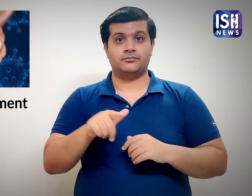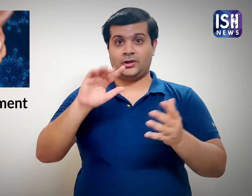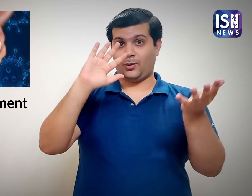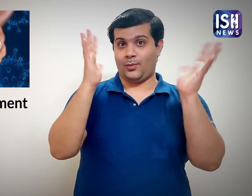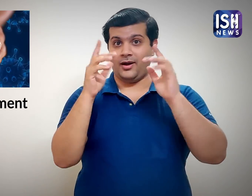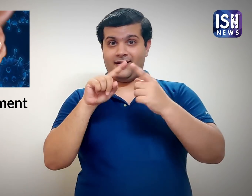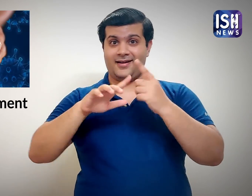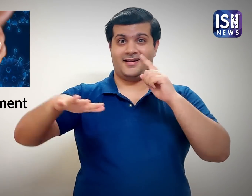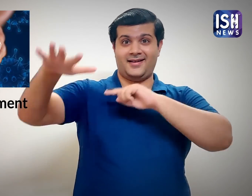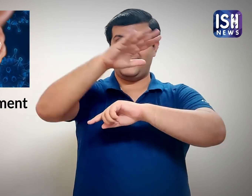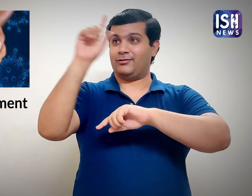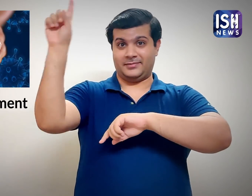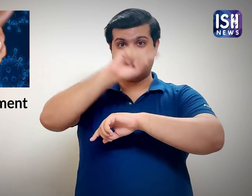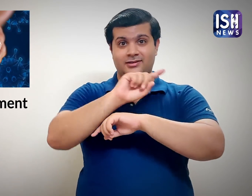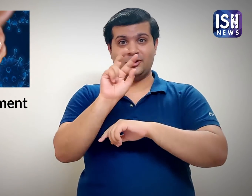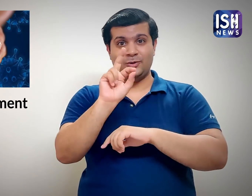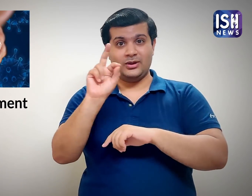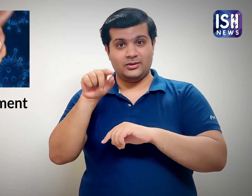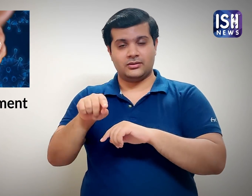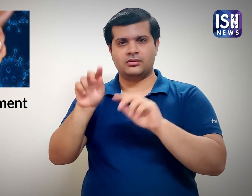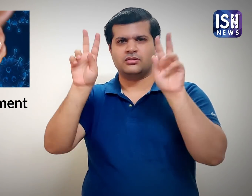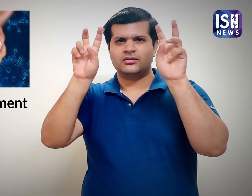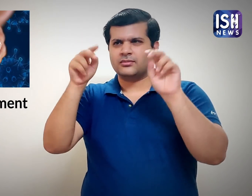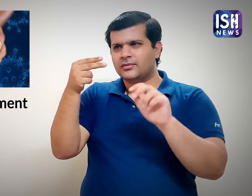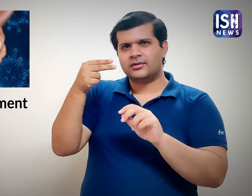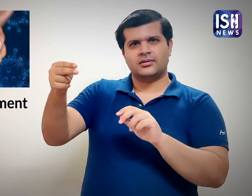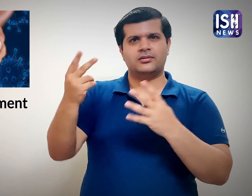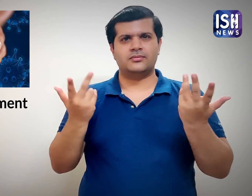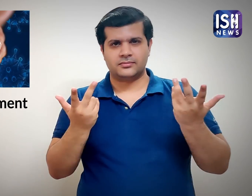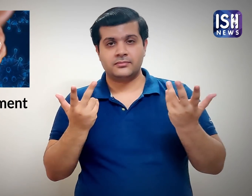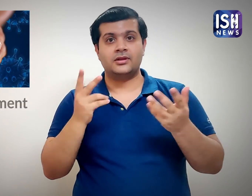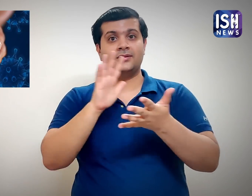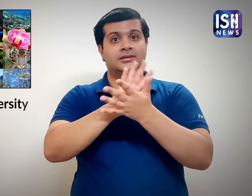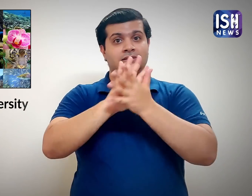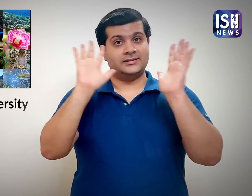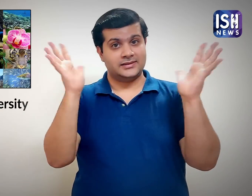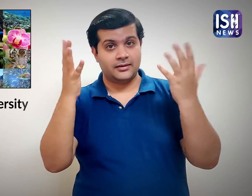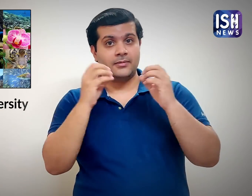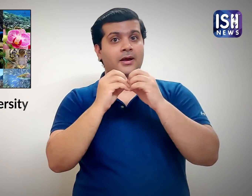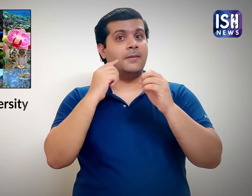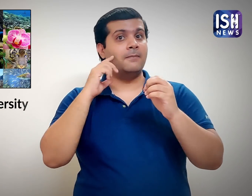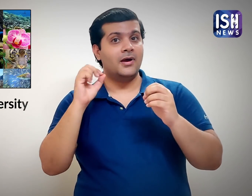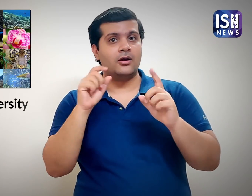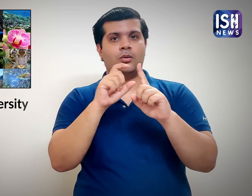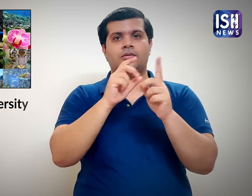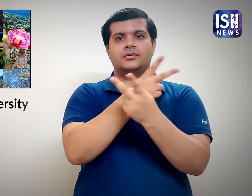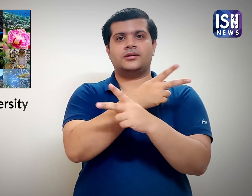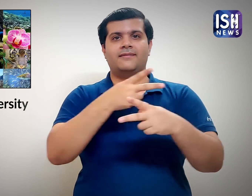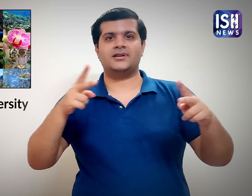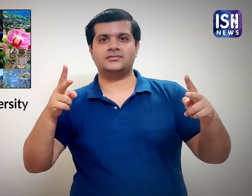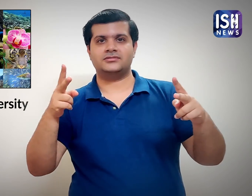This year's theme is “Celebrate Biodiversity”.